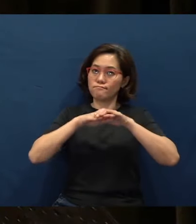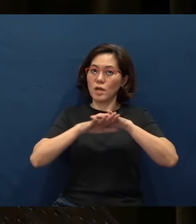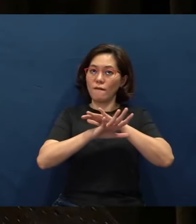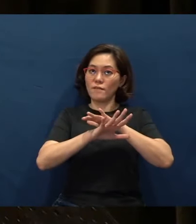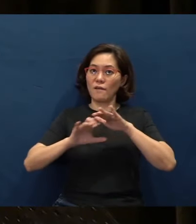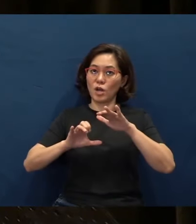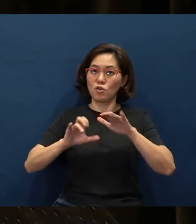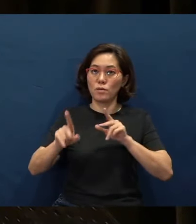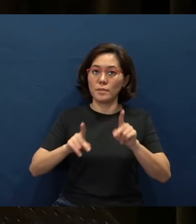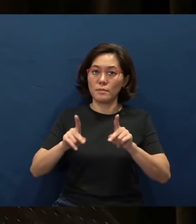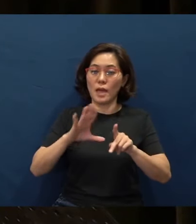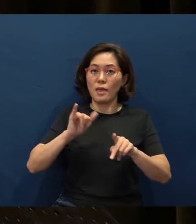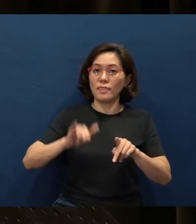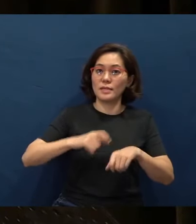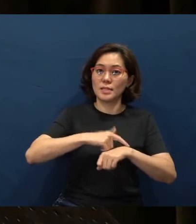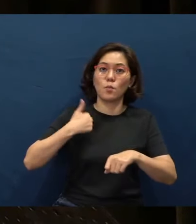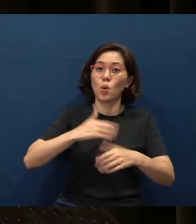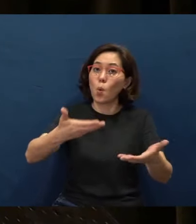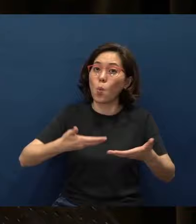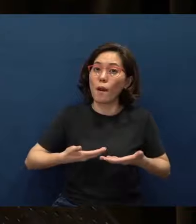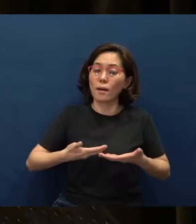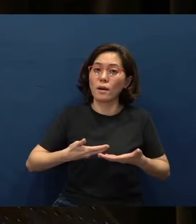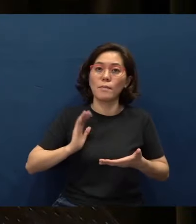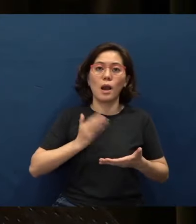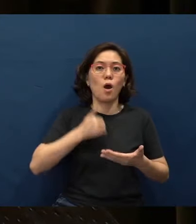And this time, we welcome our brothers and sisters